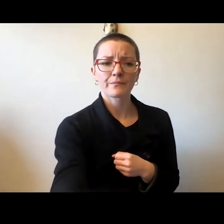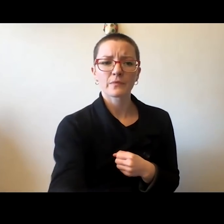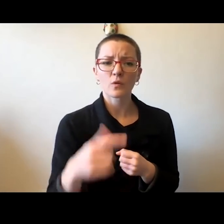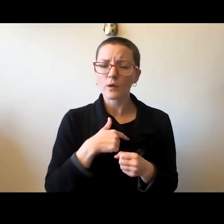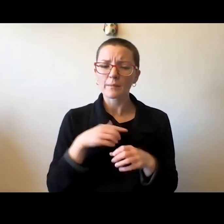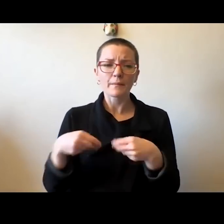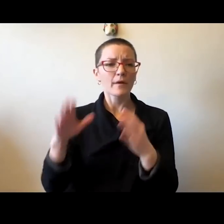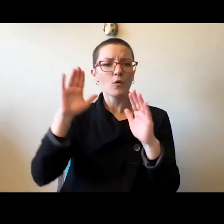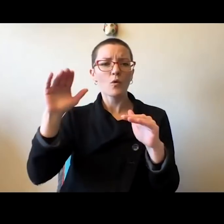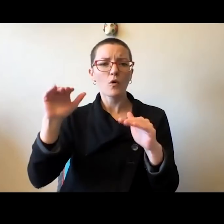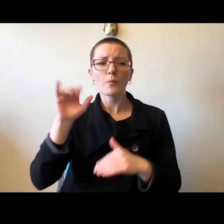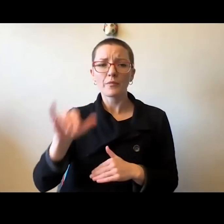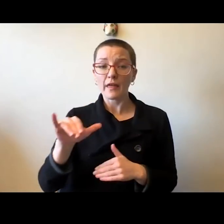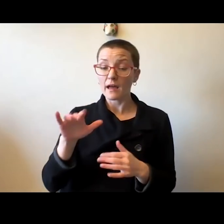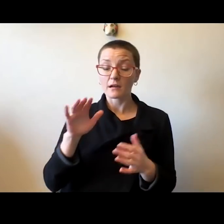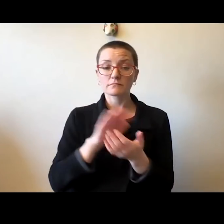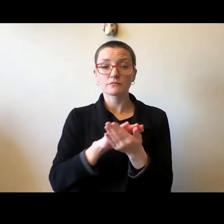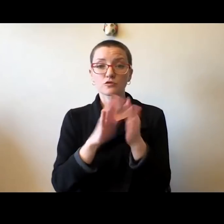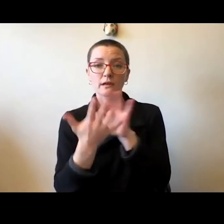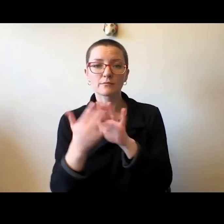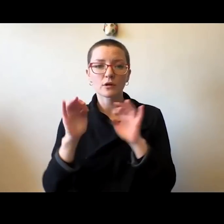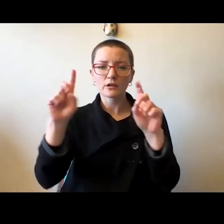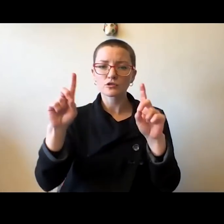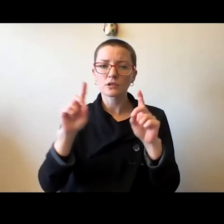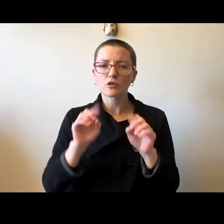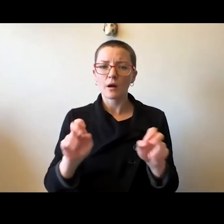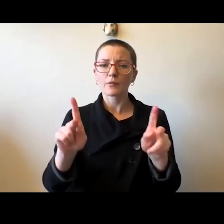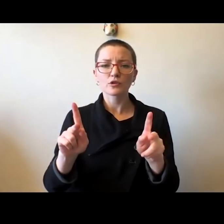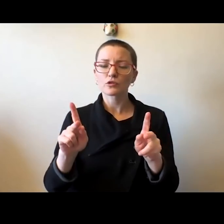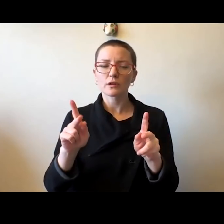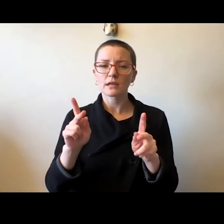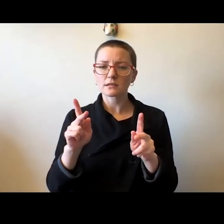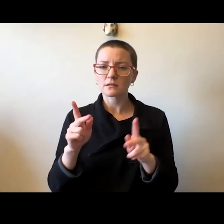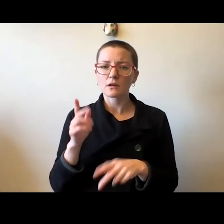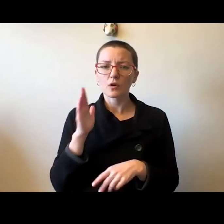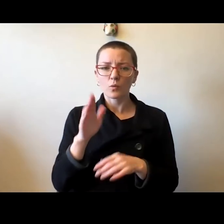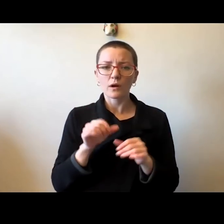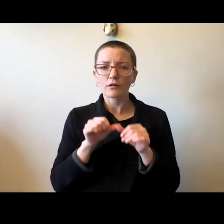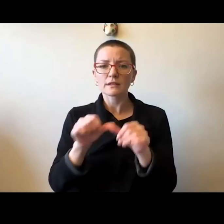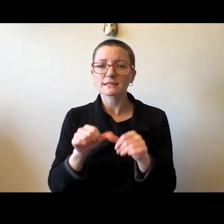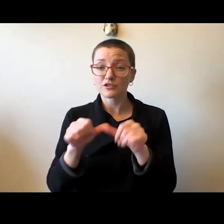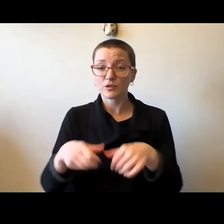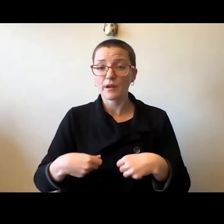that cannot be disputed and disrupted even by a global pandemic.